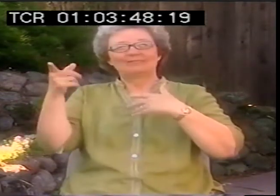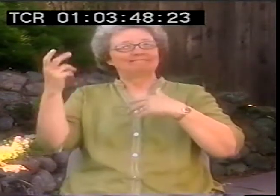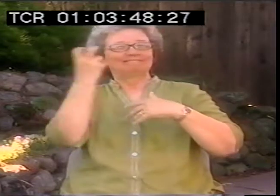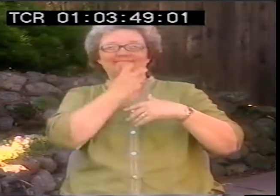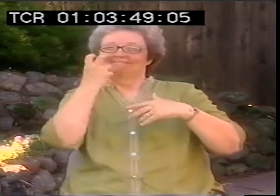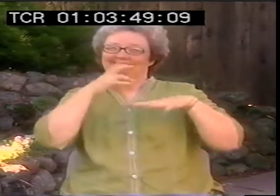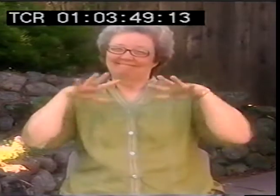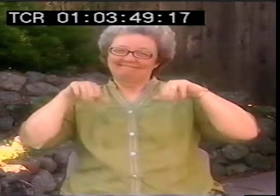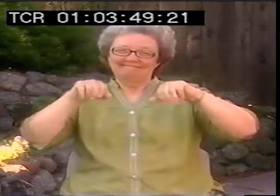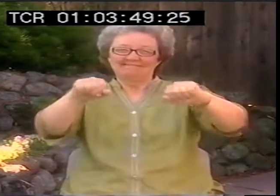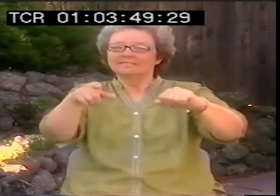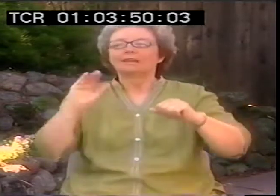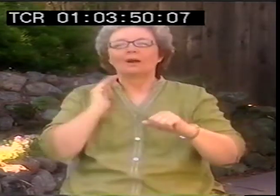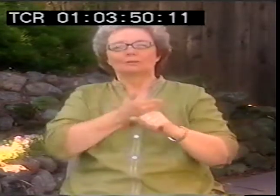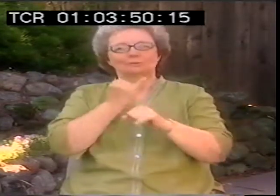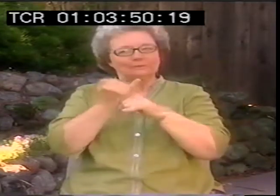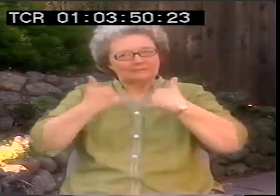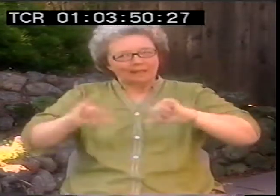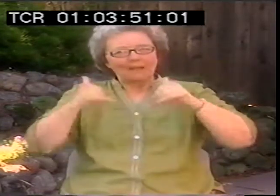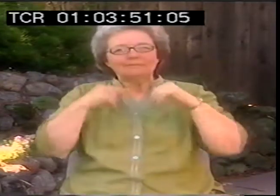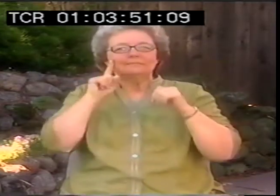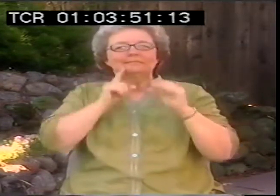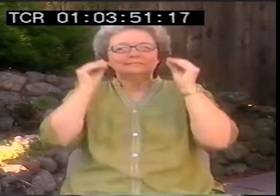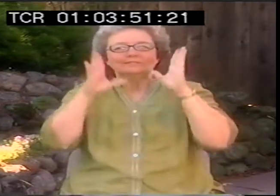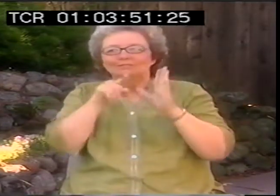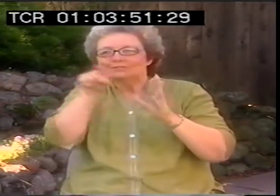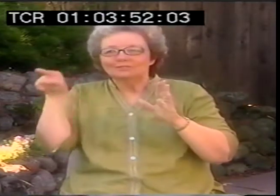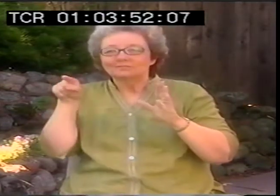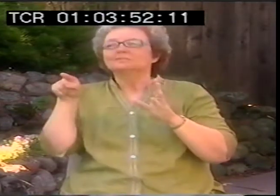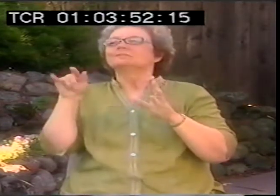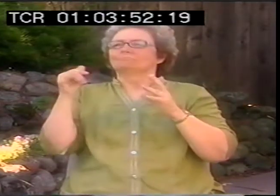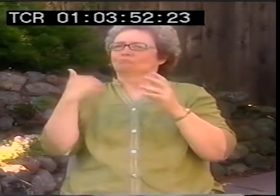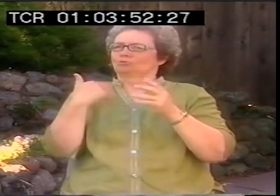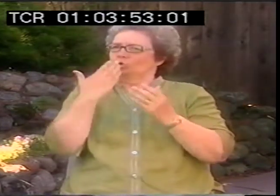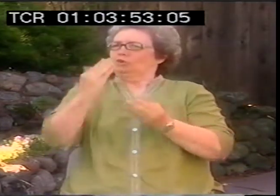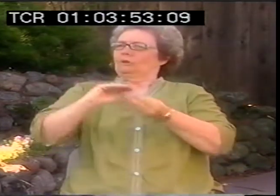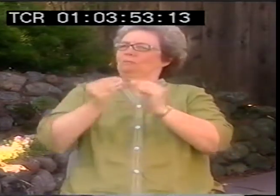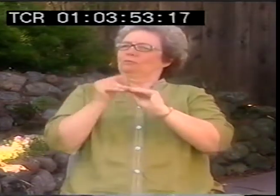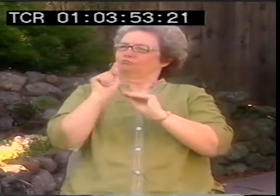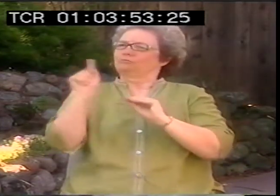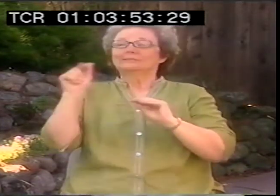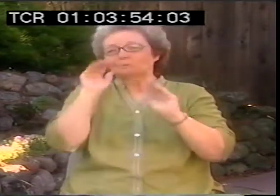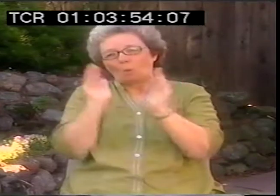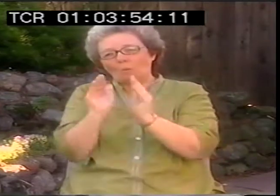that were deaf still, and even though oralism was taking over, we still had a fair number of deaf teachers.